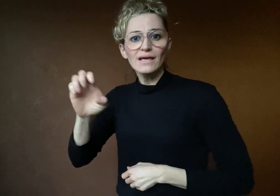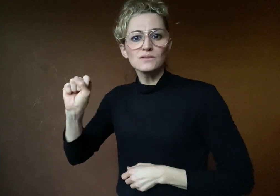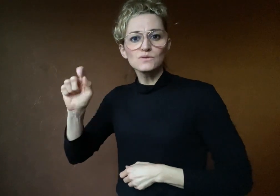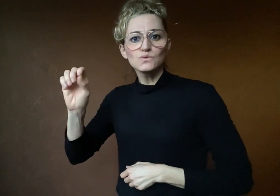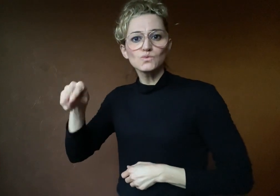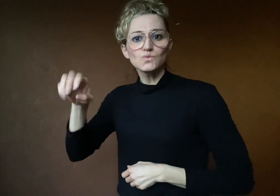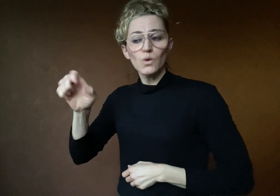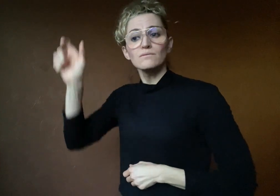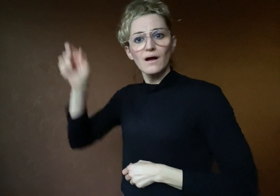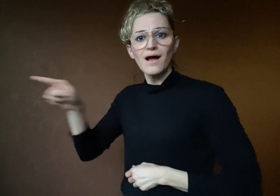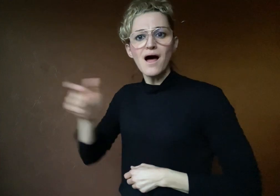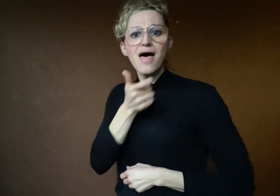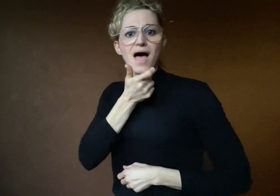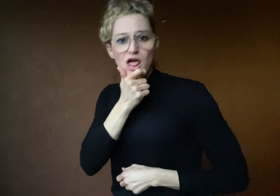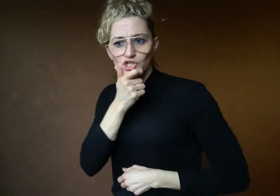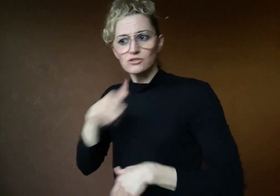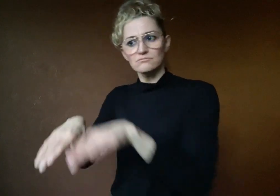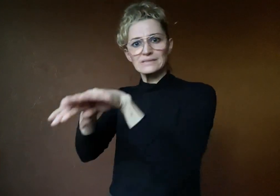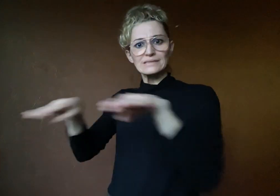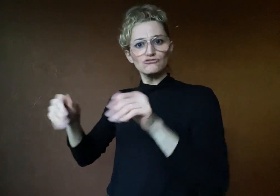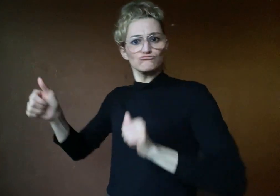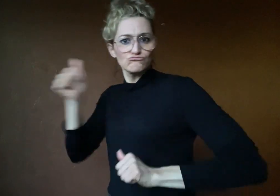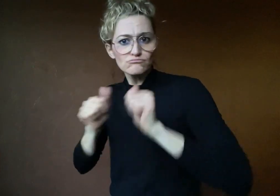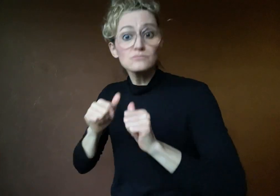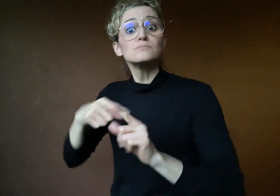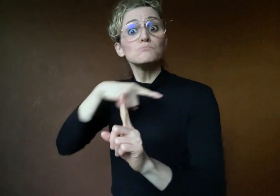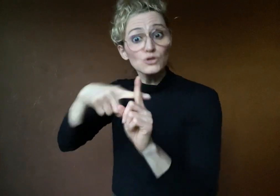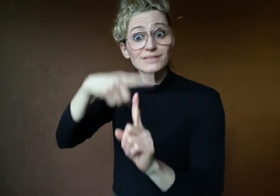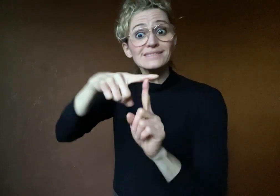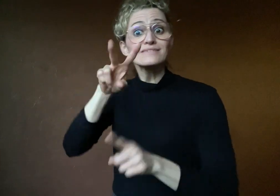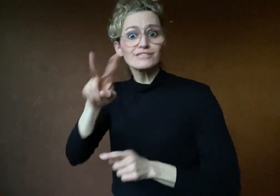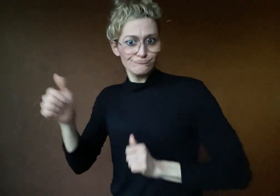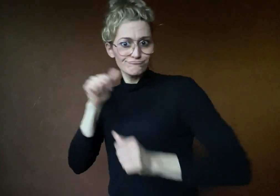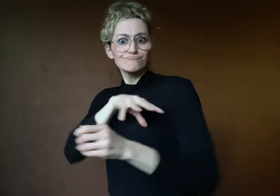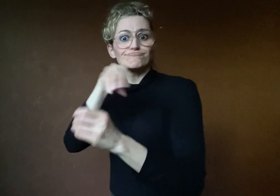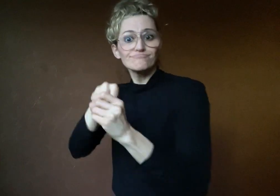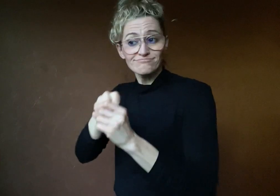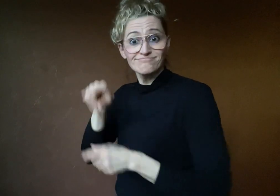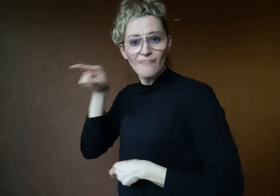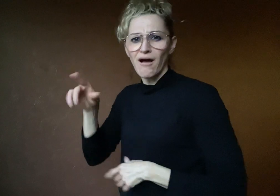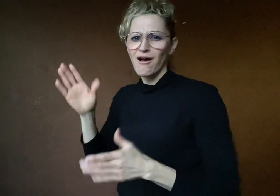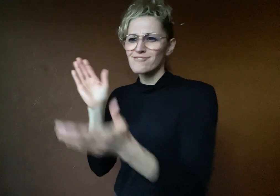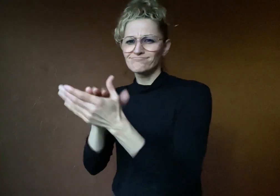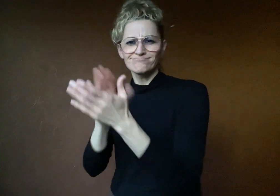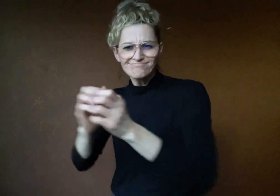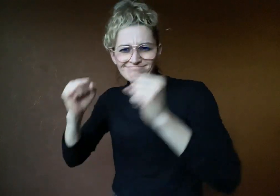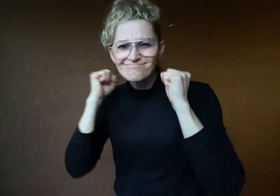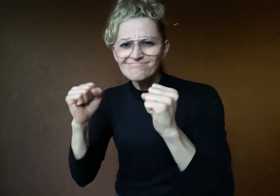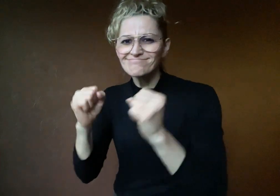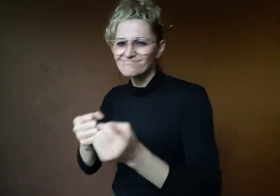an English stage and TV actress, are showing their